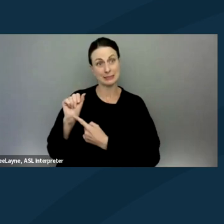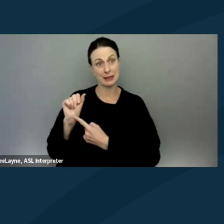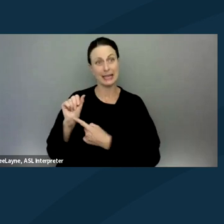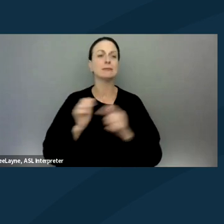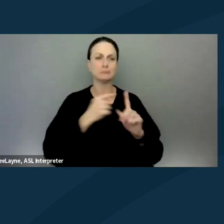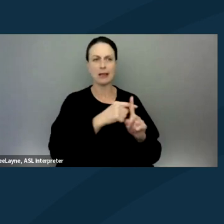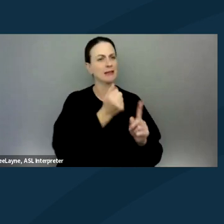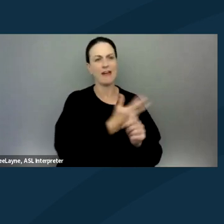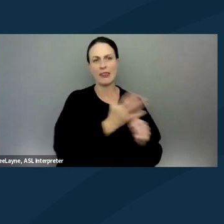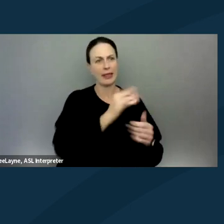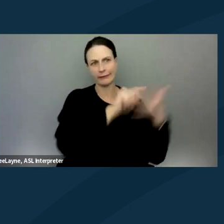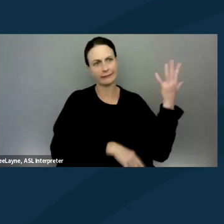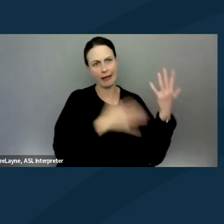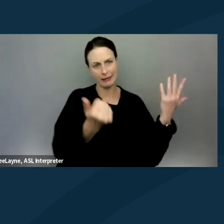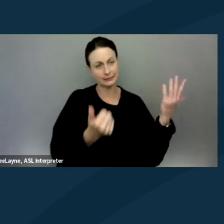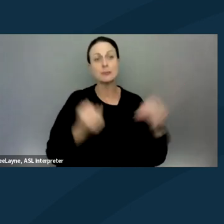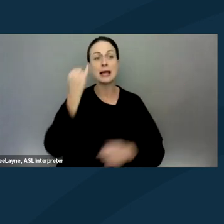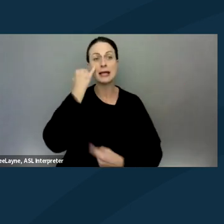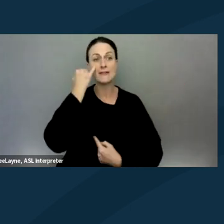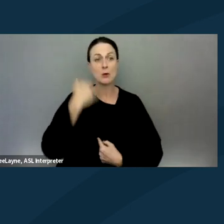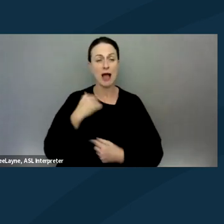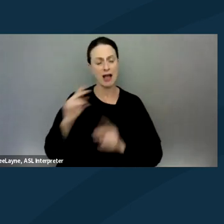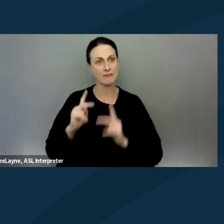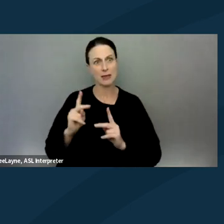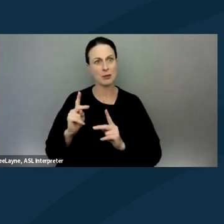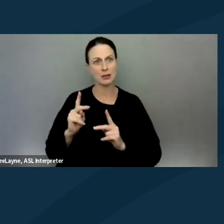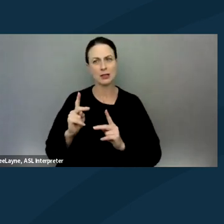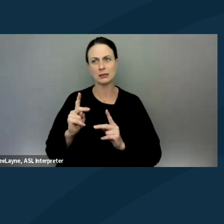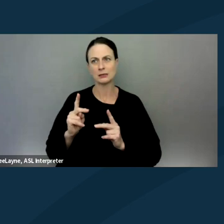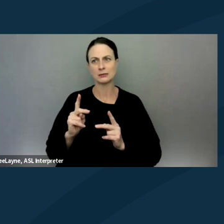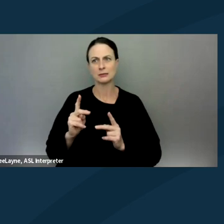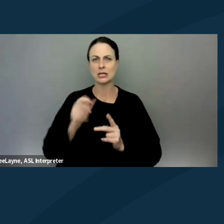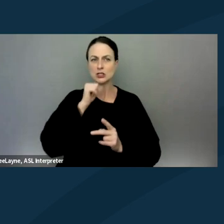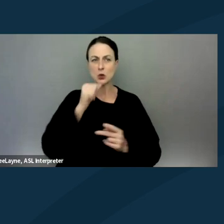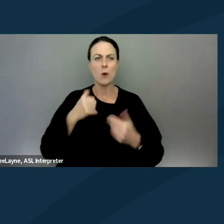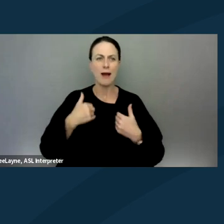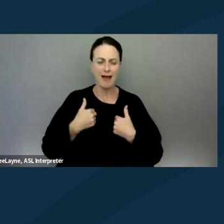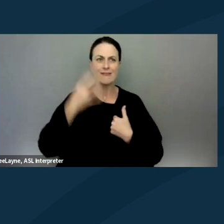because if you have people that don't have that lived experience organizing